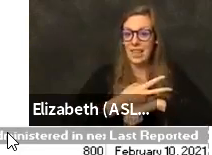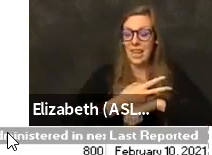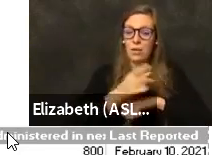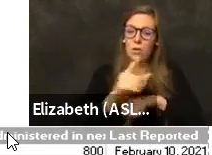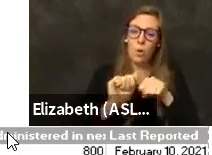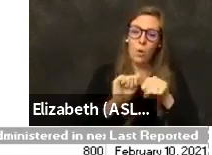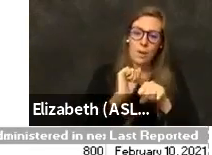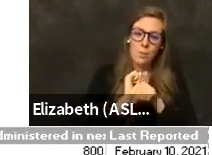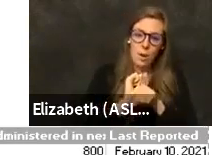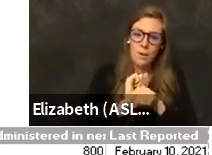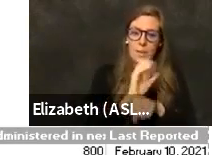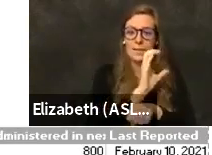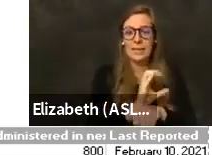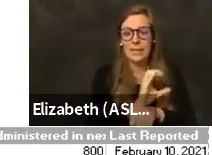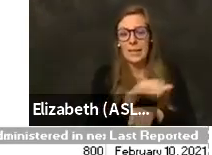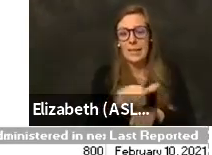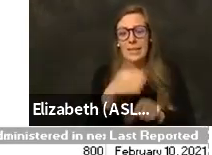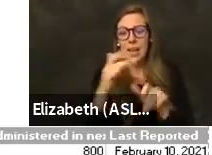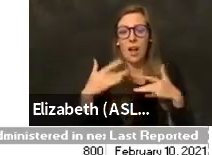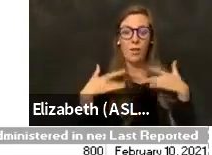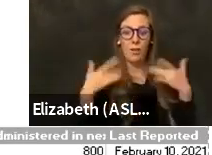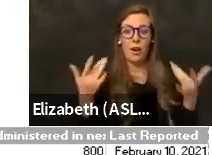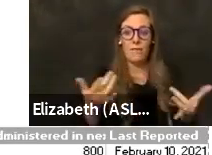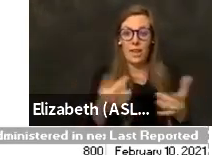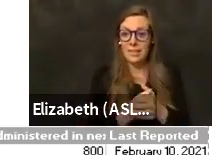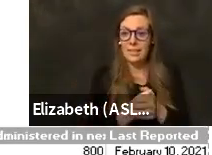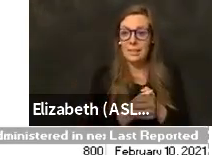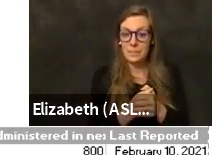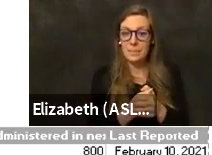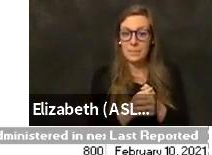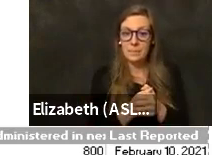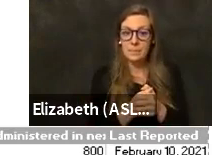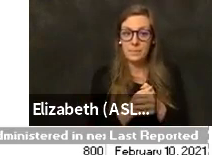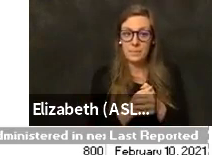clinics and other events that are planned, planned to get vaccines out.